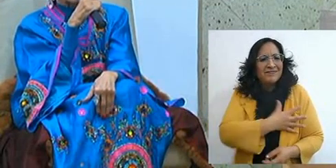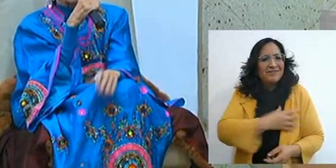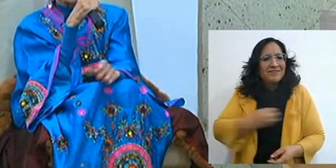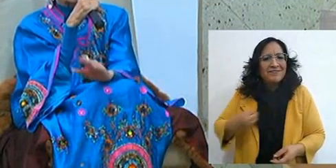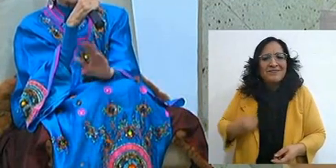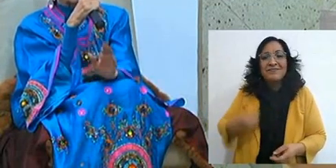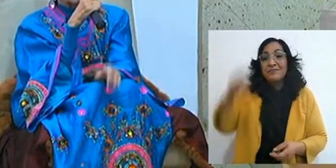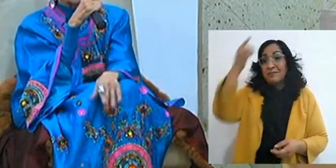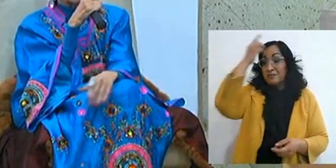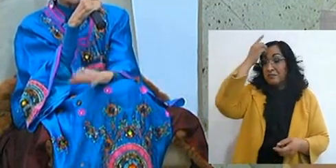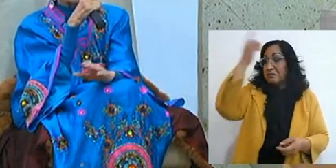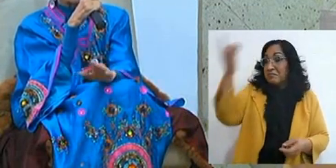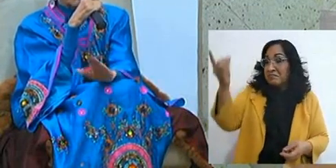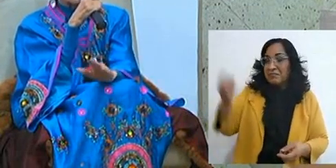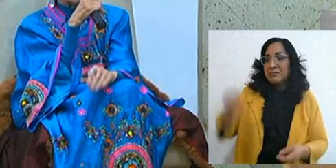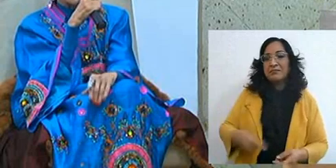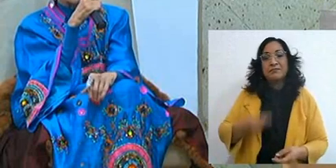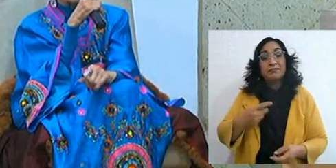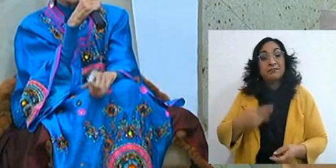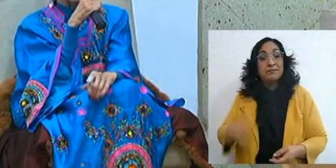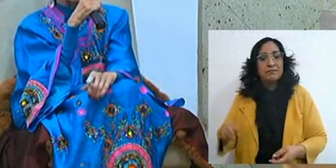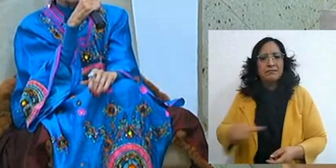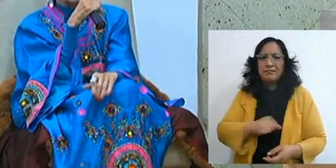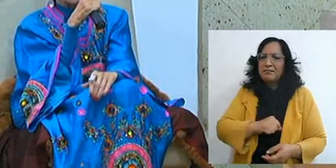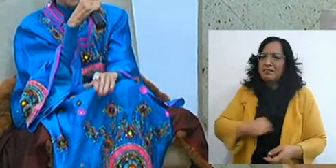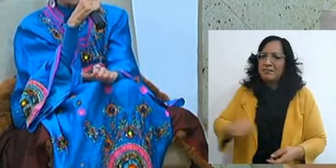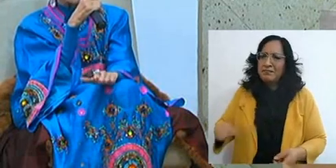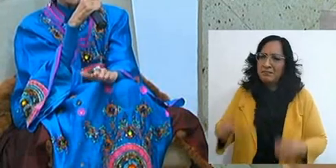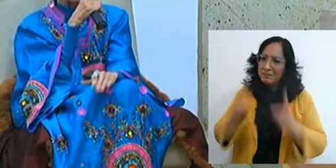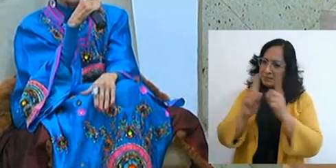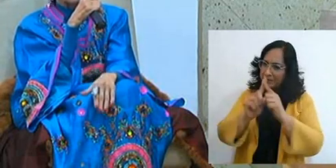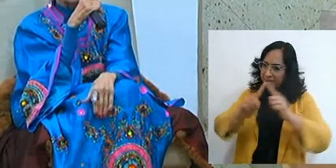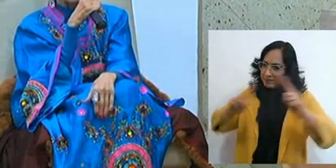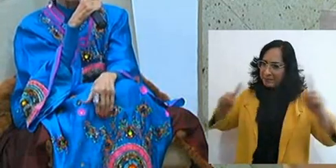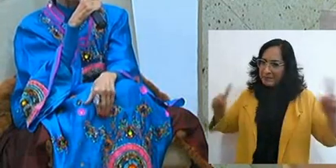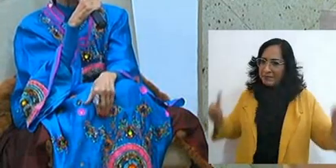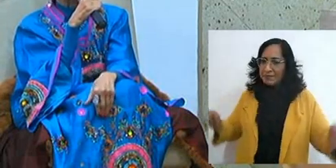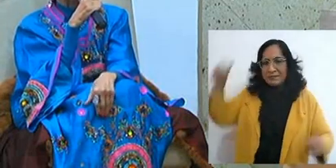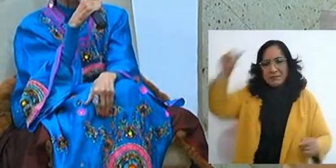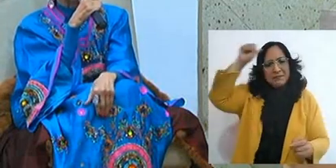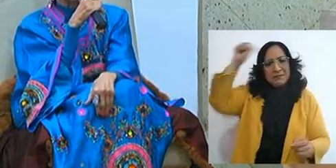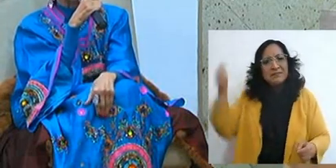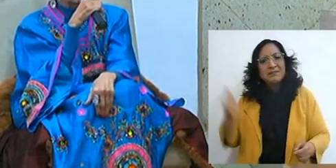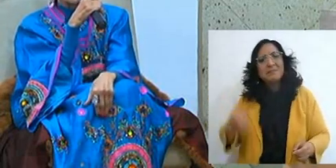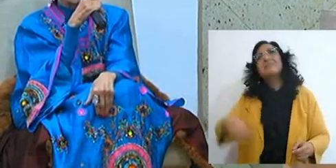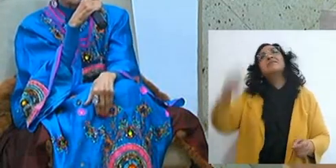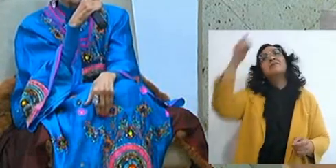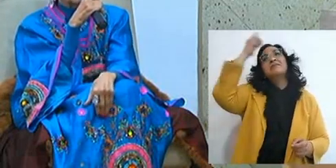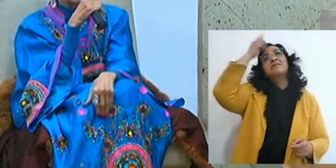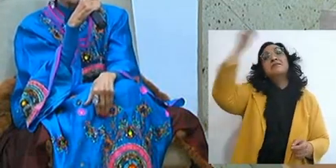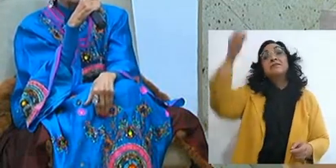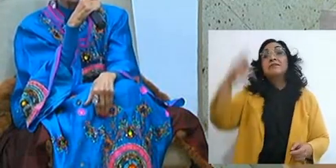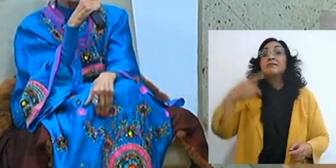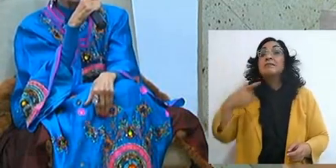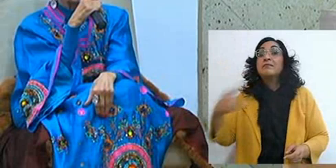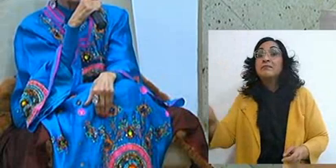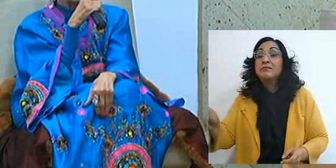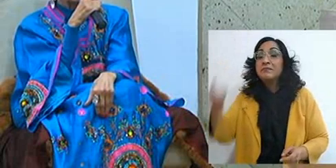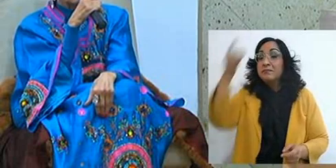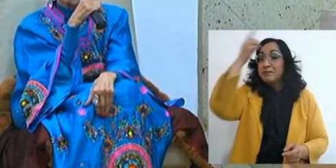and that perhaps the bad circumstances that you have experienced separated you from him, but he never separated from you,